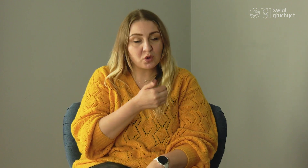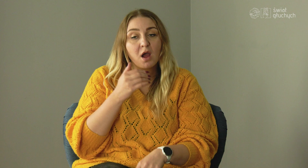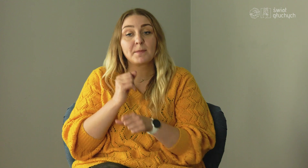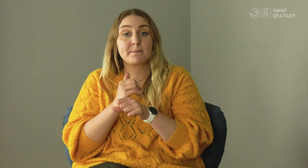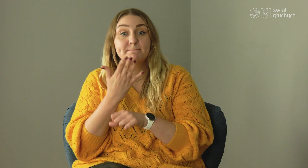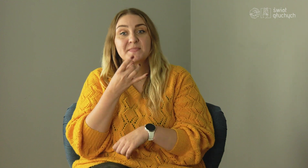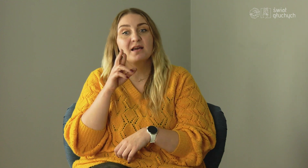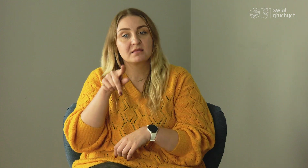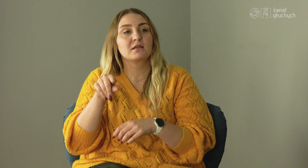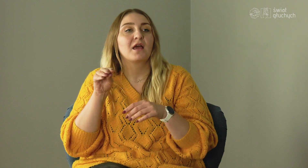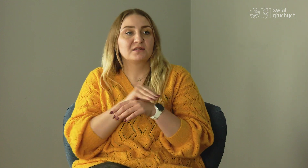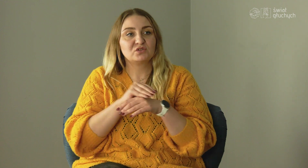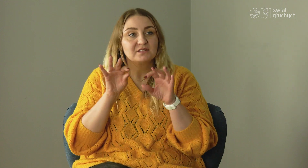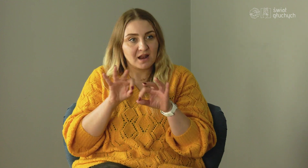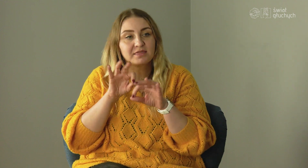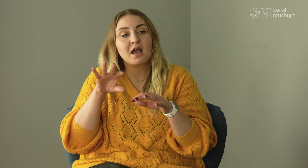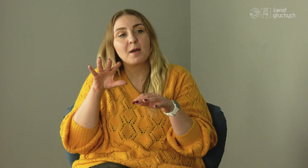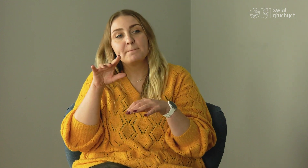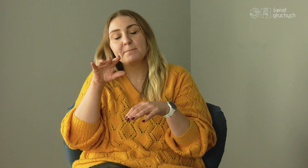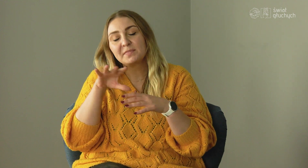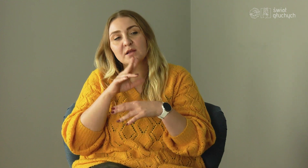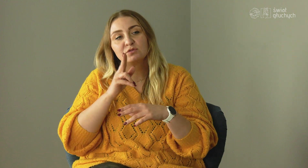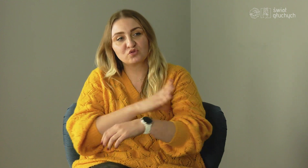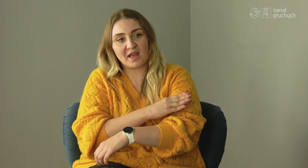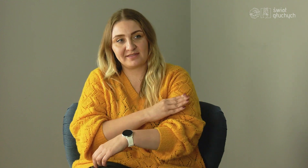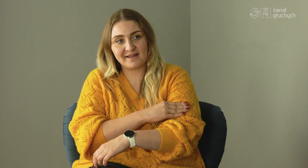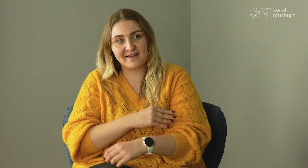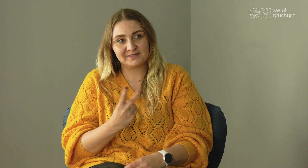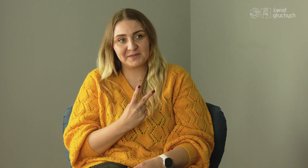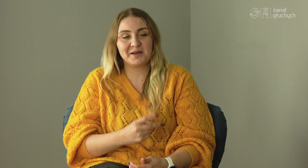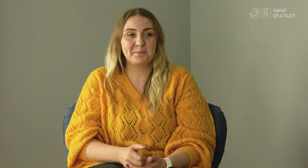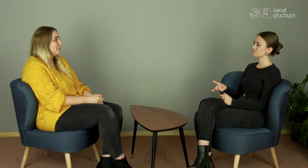And the topic of the master's thesis was related to dietetics, Diet in the treatment of blood pressure problems.